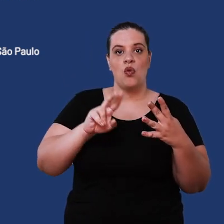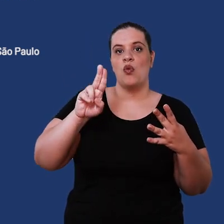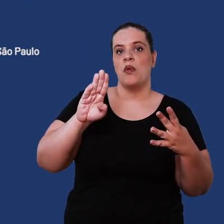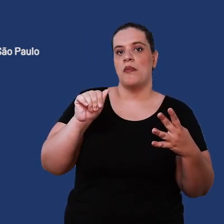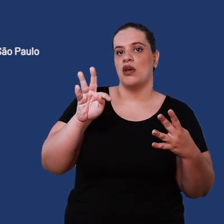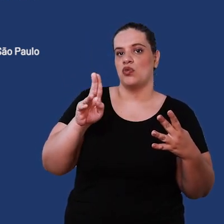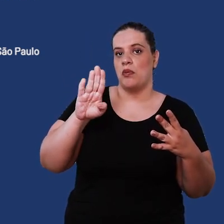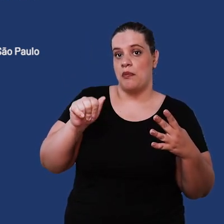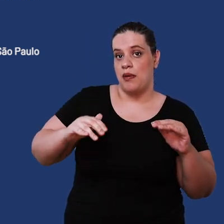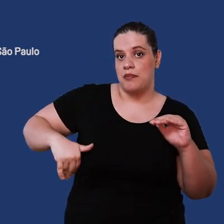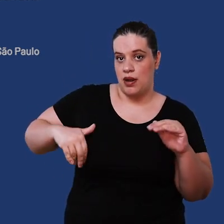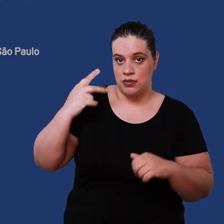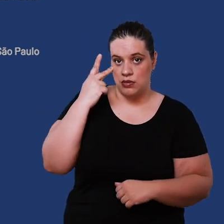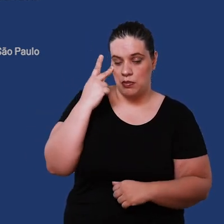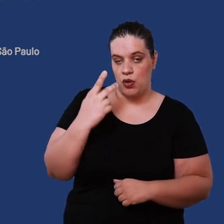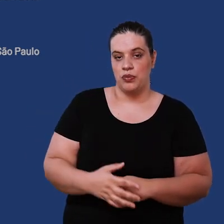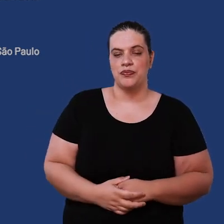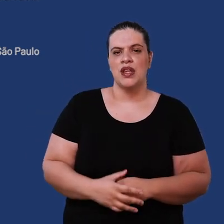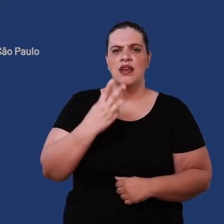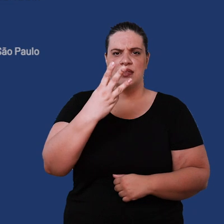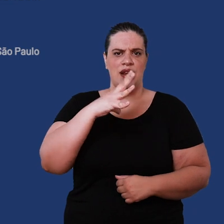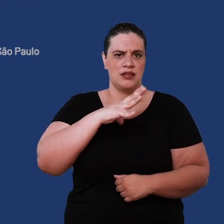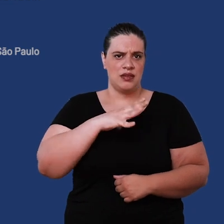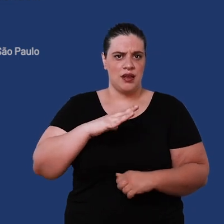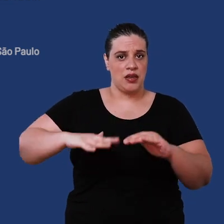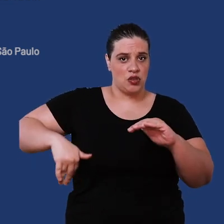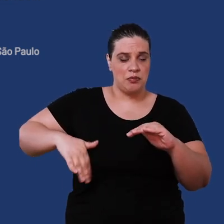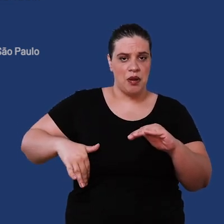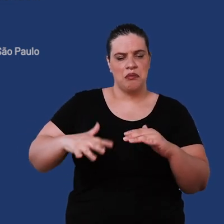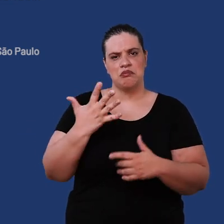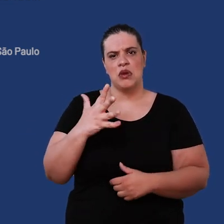Paulo you can see that in the three coastal cities young people average